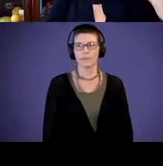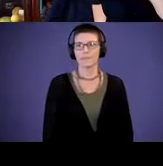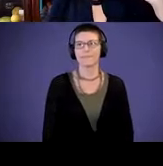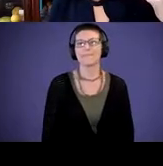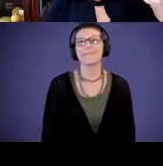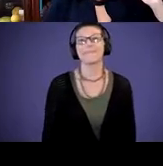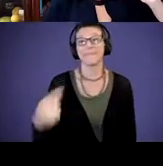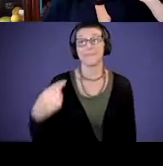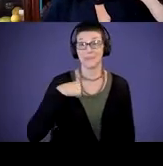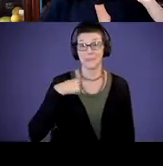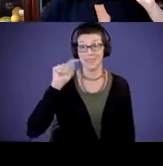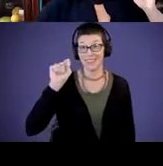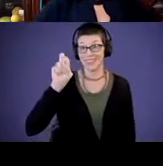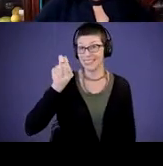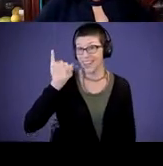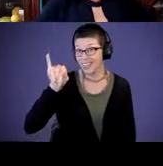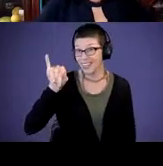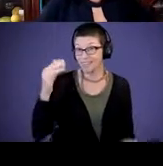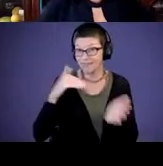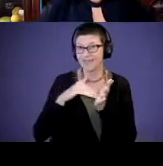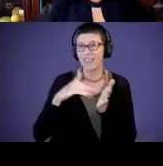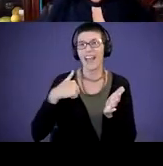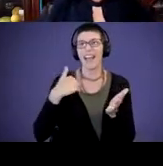This is Terry. Well, I have nine after the hour.